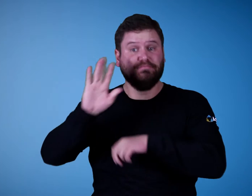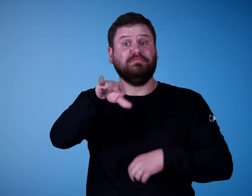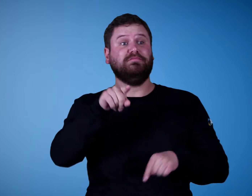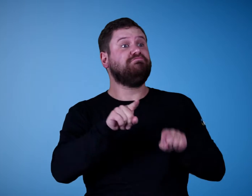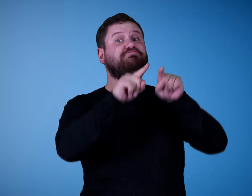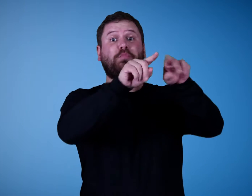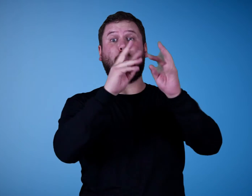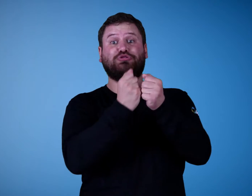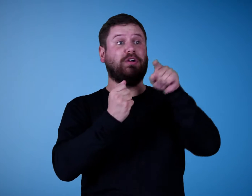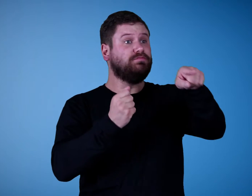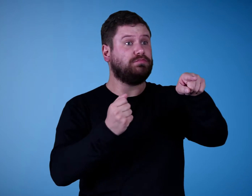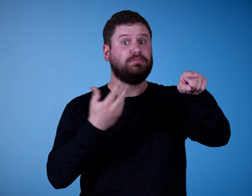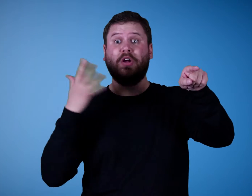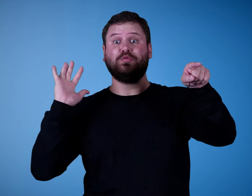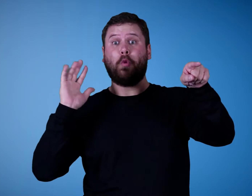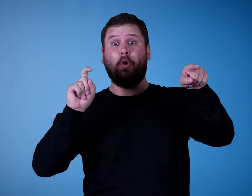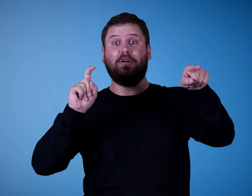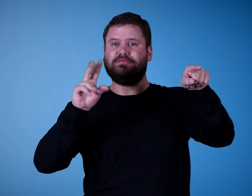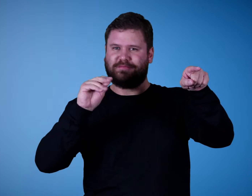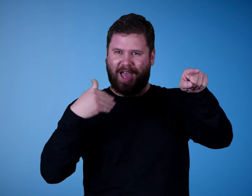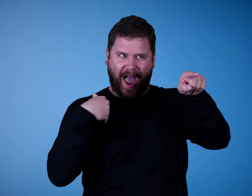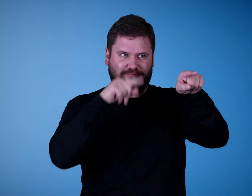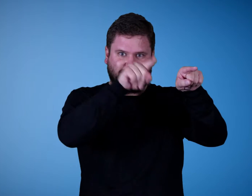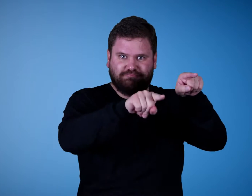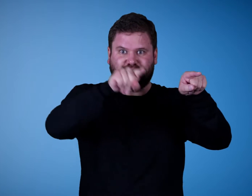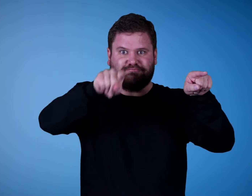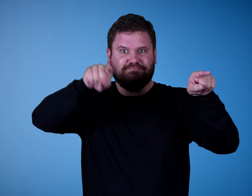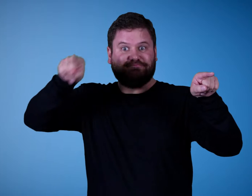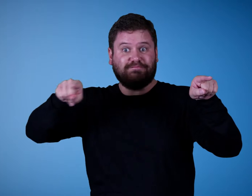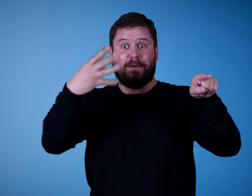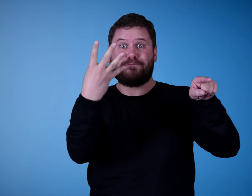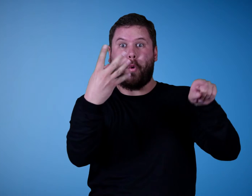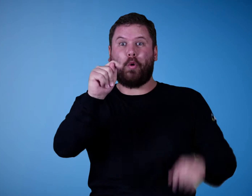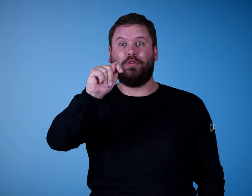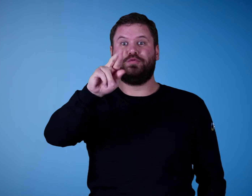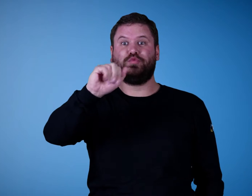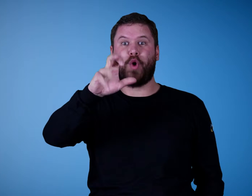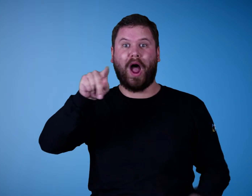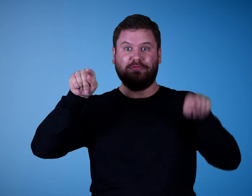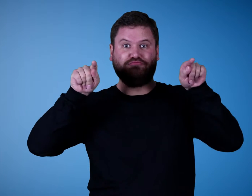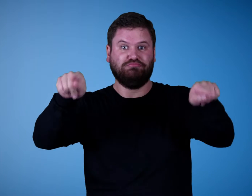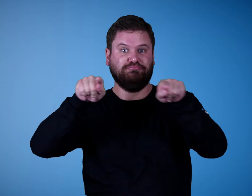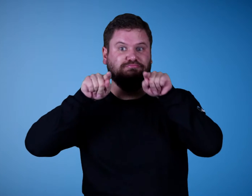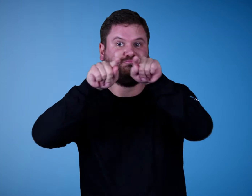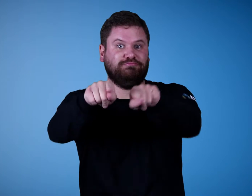There won't be just one workshop happening at a time. There will be 4 workshop tracks!